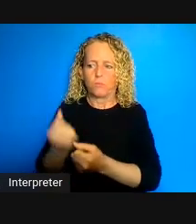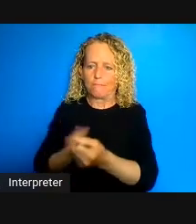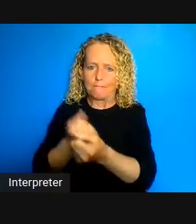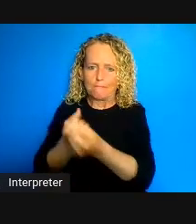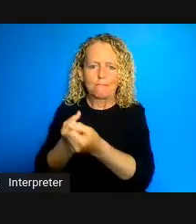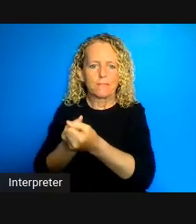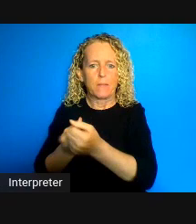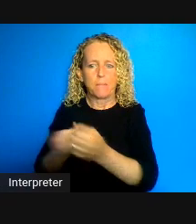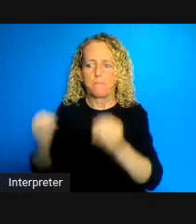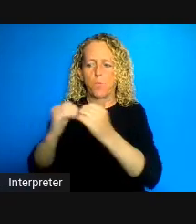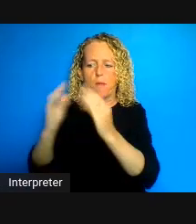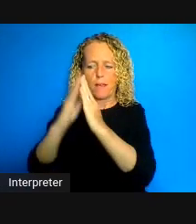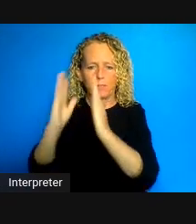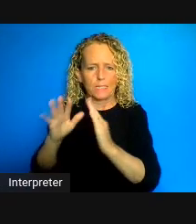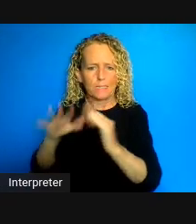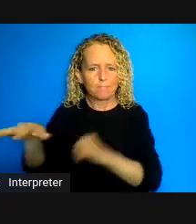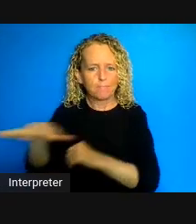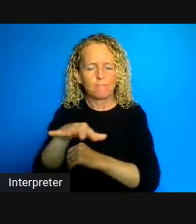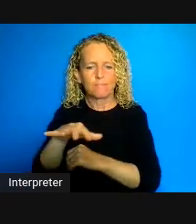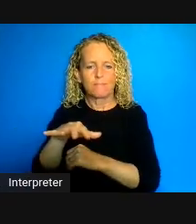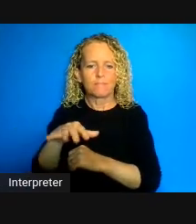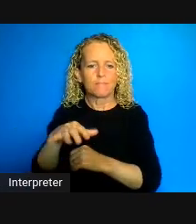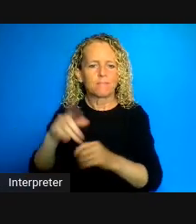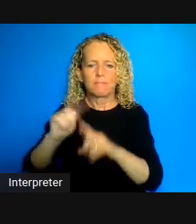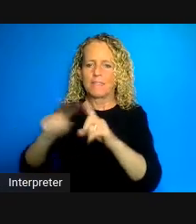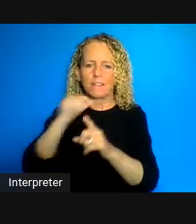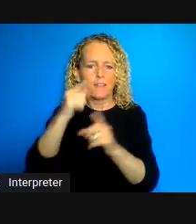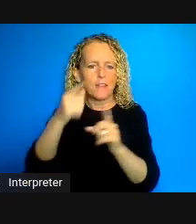spend a lot of time looking at building codes somehow these things become